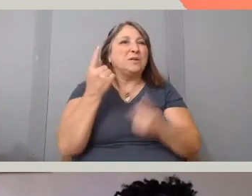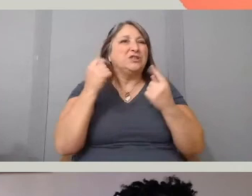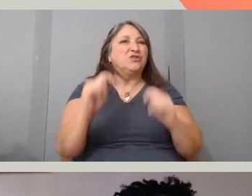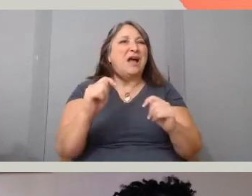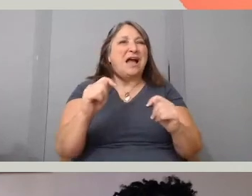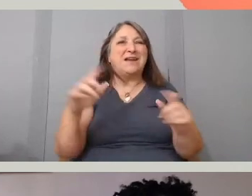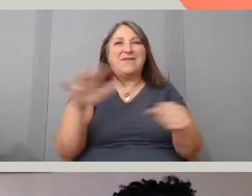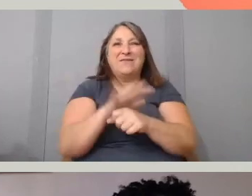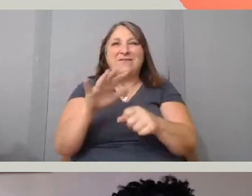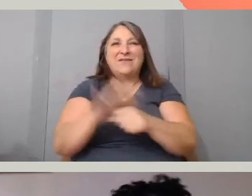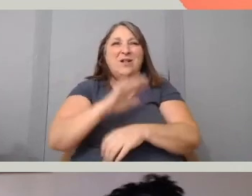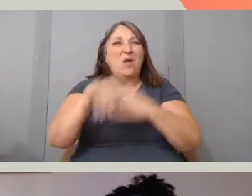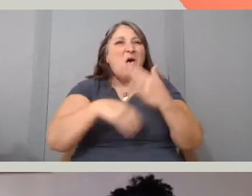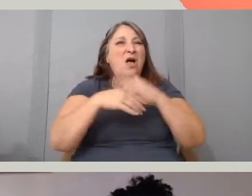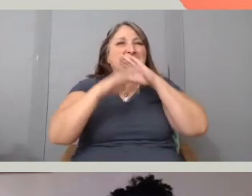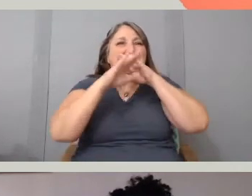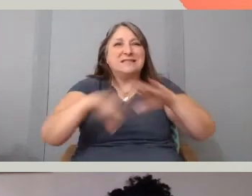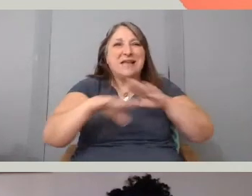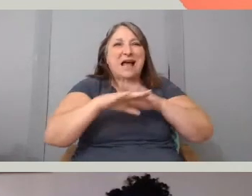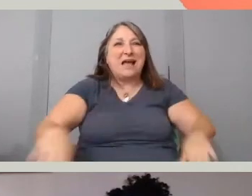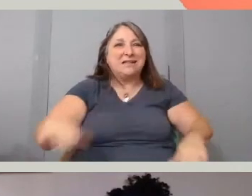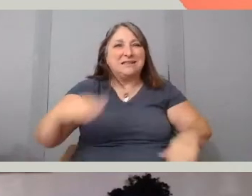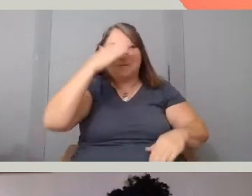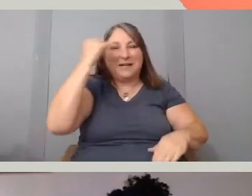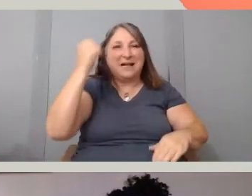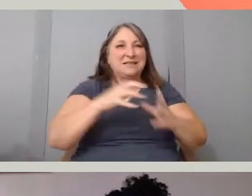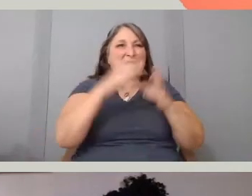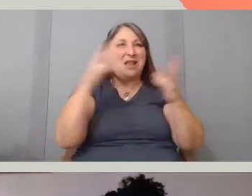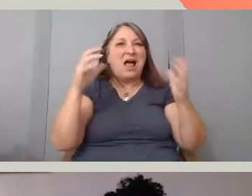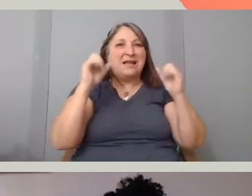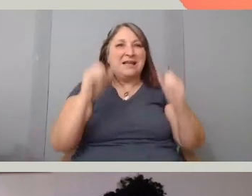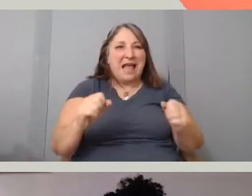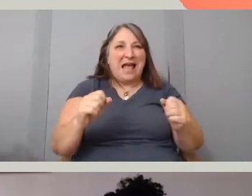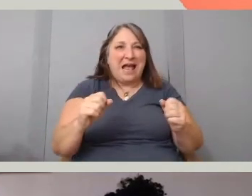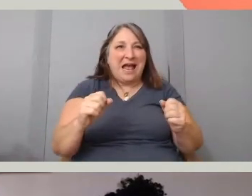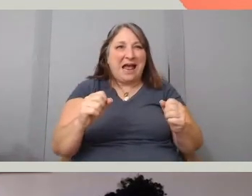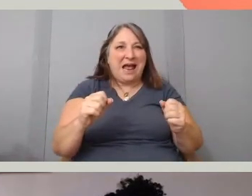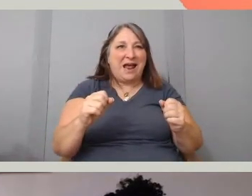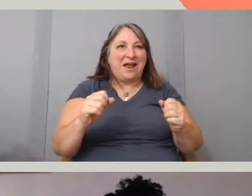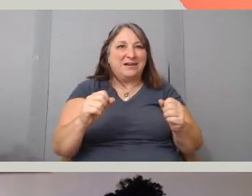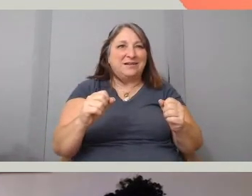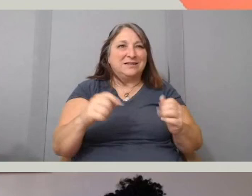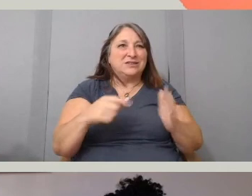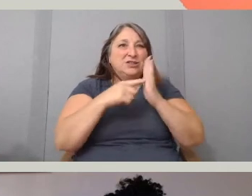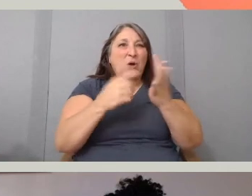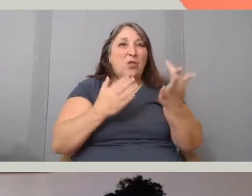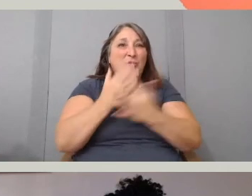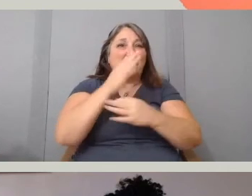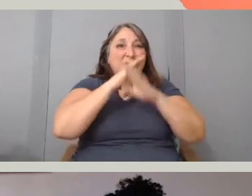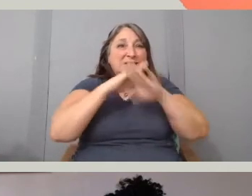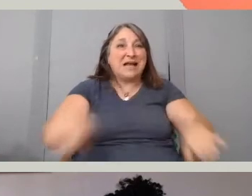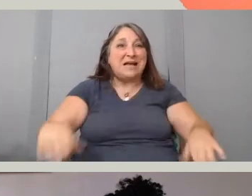because a lot can come out of a silence. So, okay, I'm perfectly on time